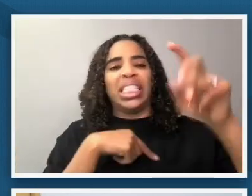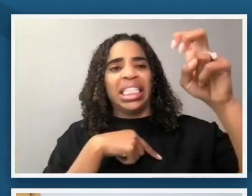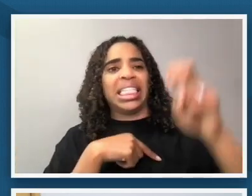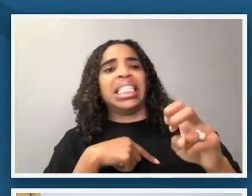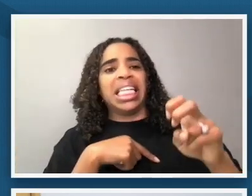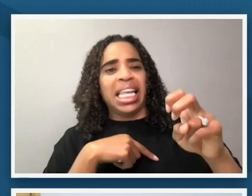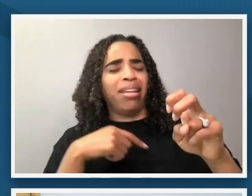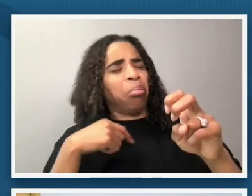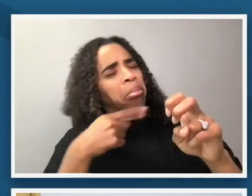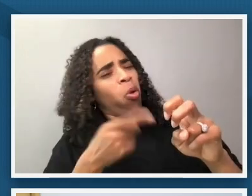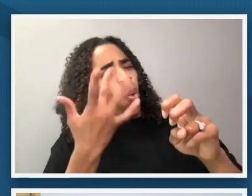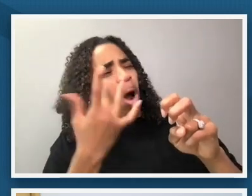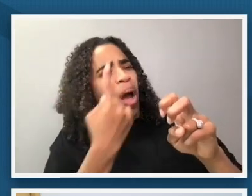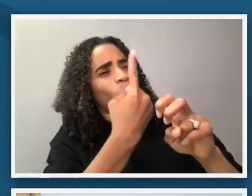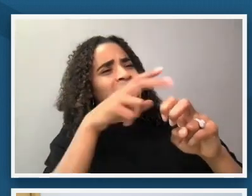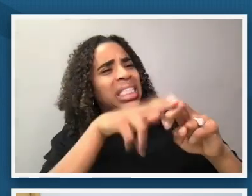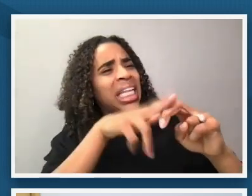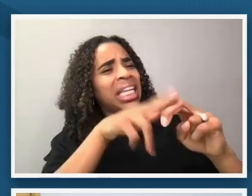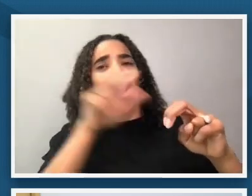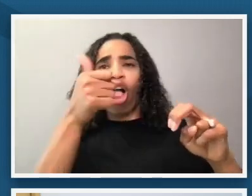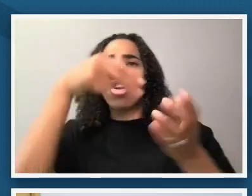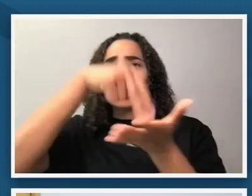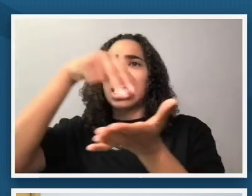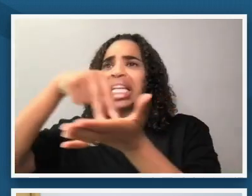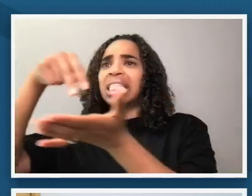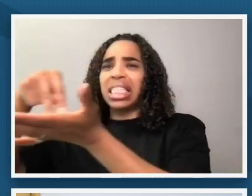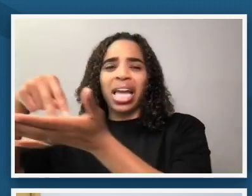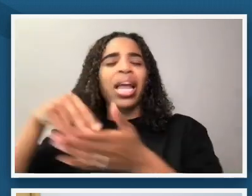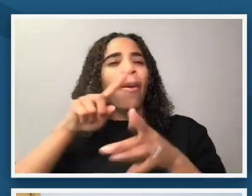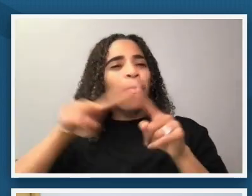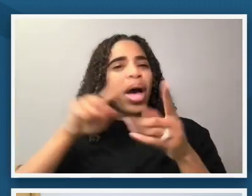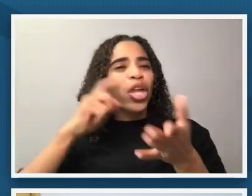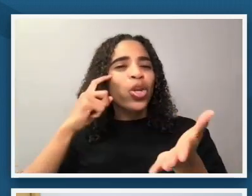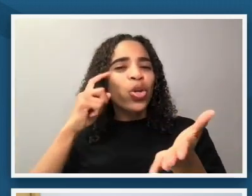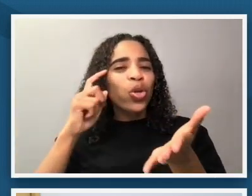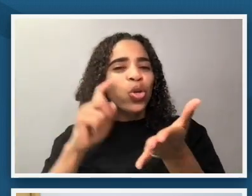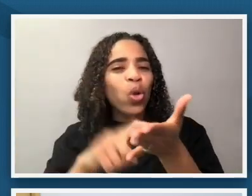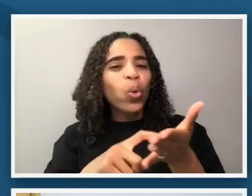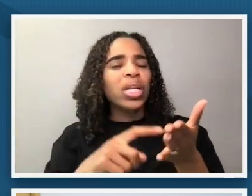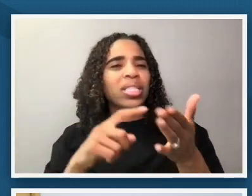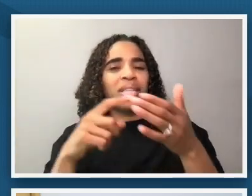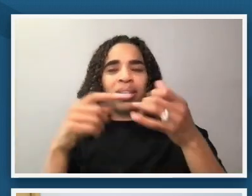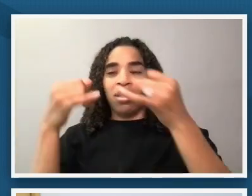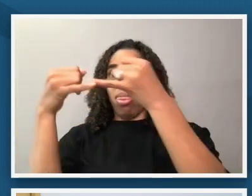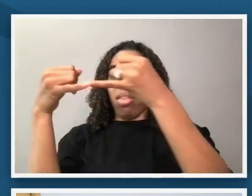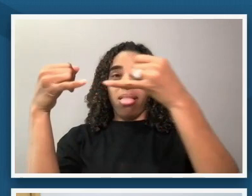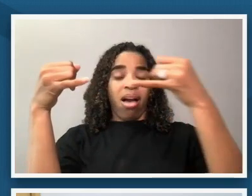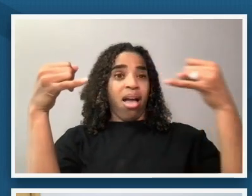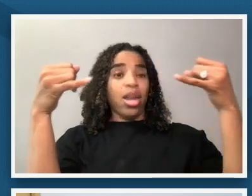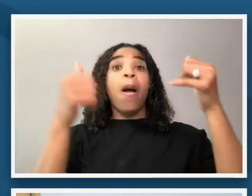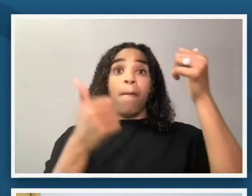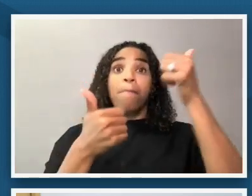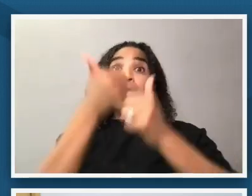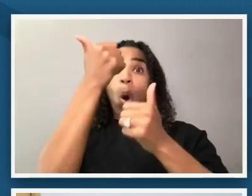in i think partially because with the line of the the painting where most of the heads are